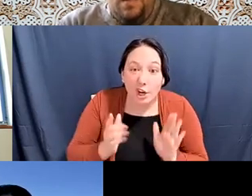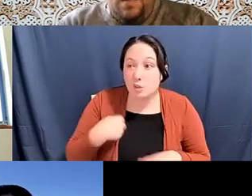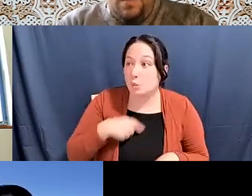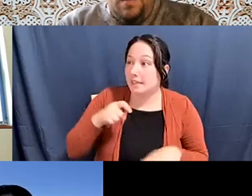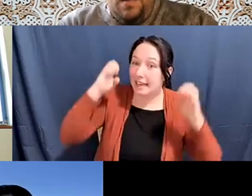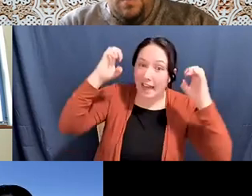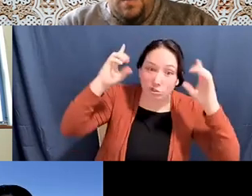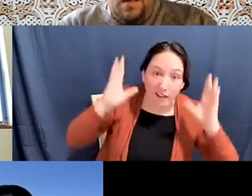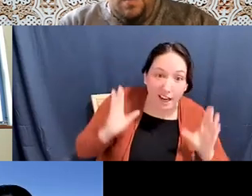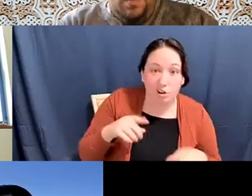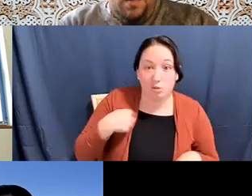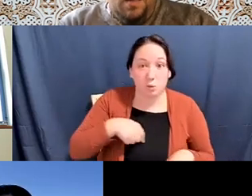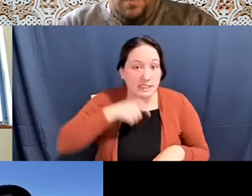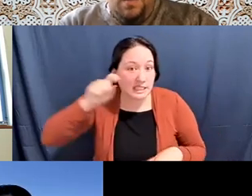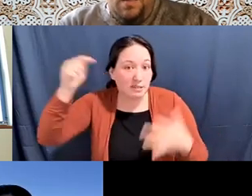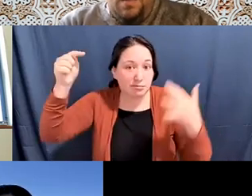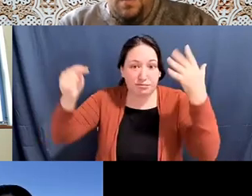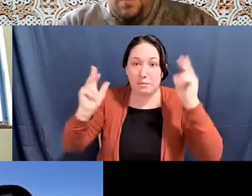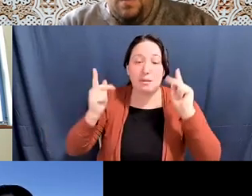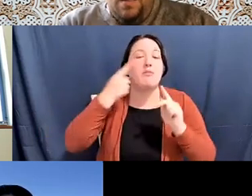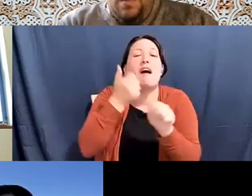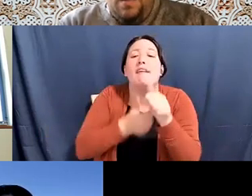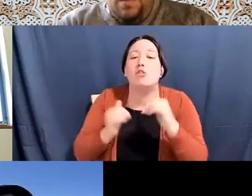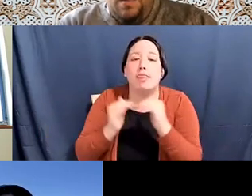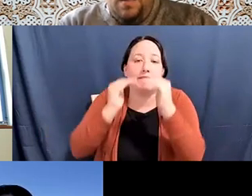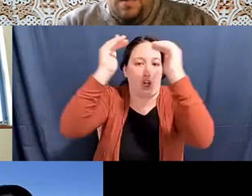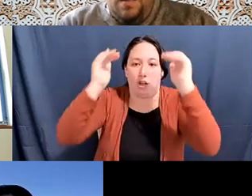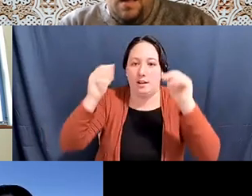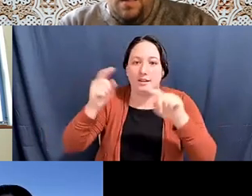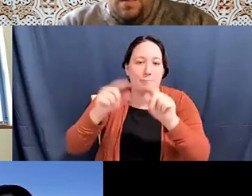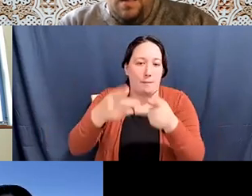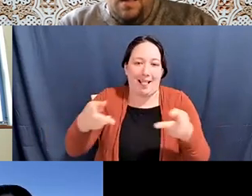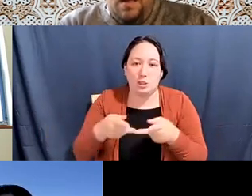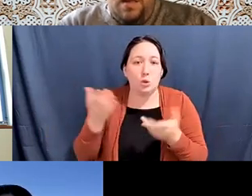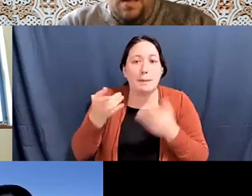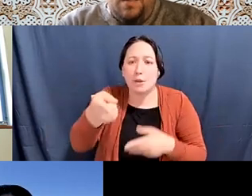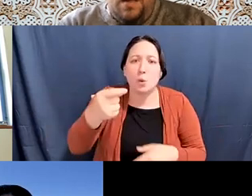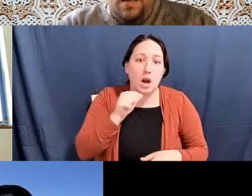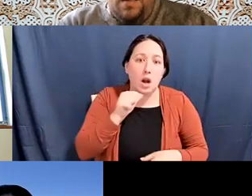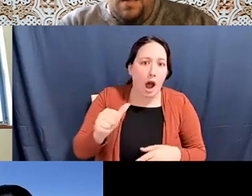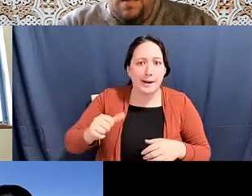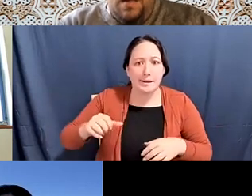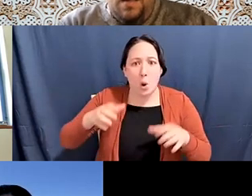Alex Tom he/him: people at every level. So I think just one big takeaway from this is like not everyone has to be an organizer.